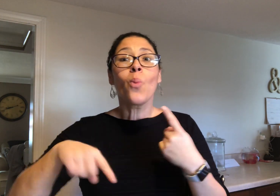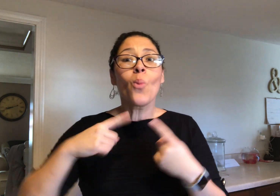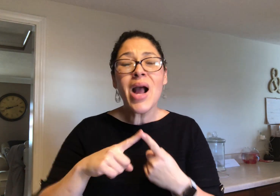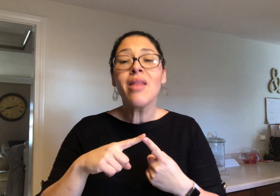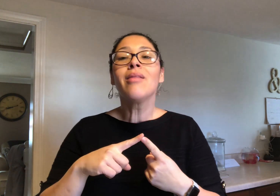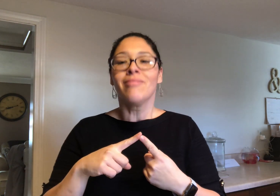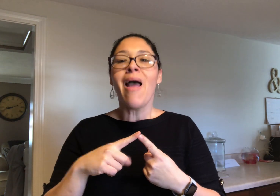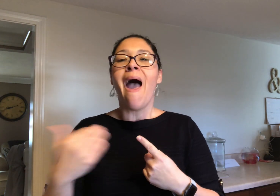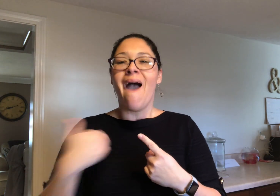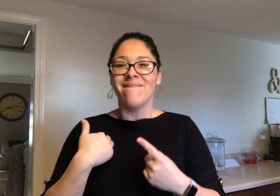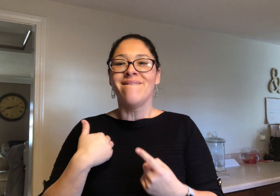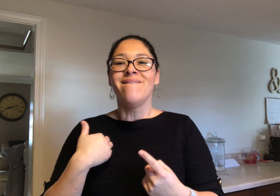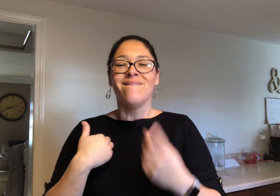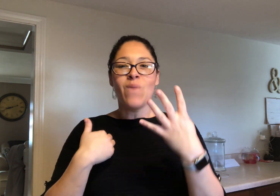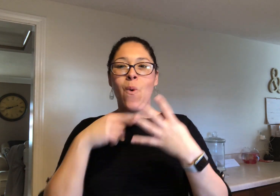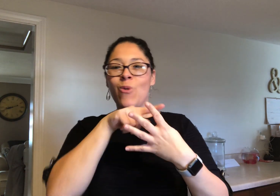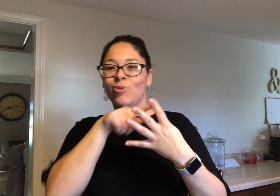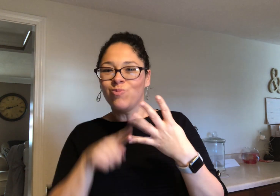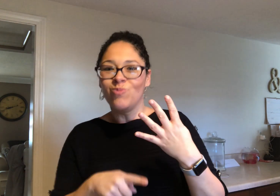We have four town hall meetings set up.